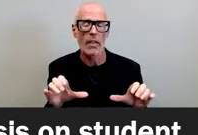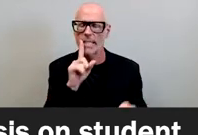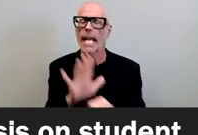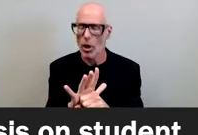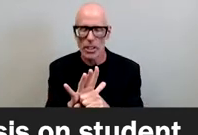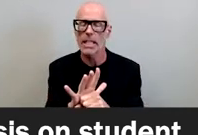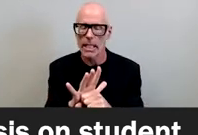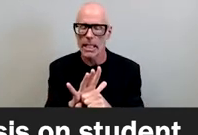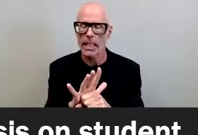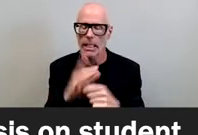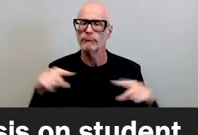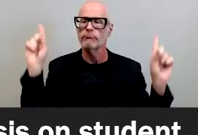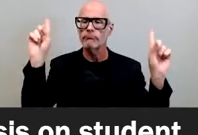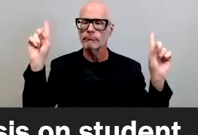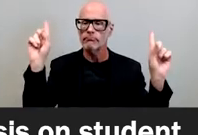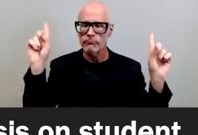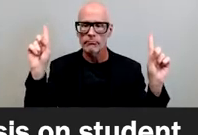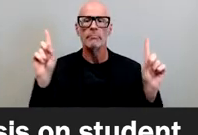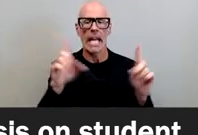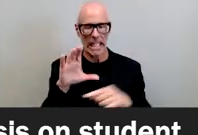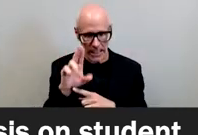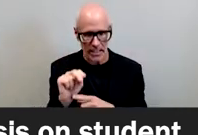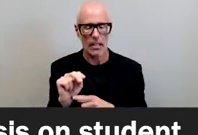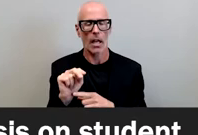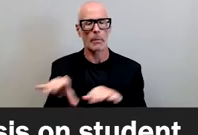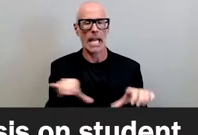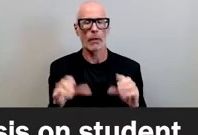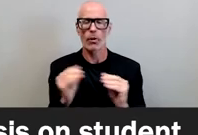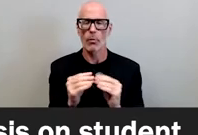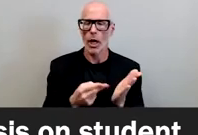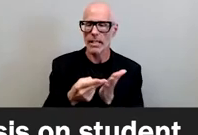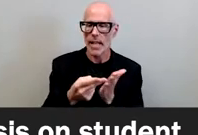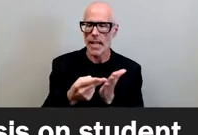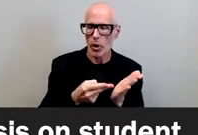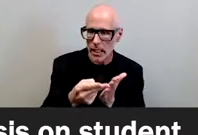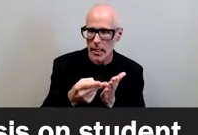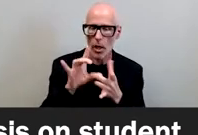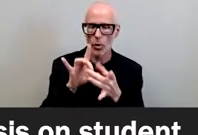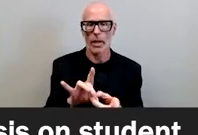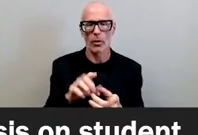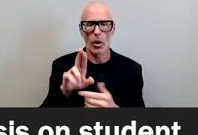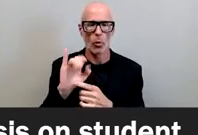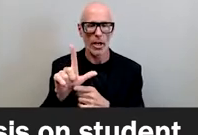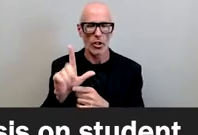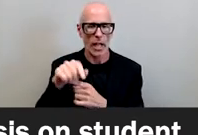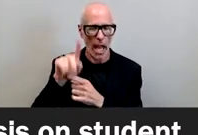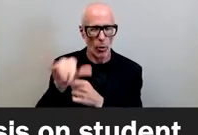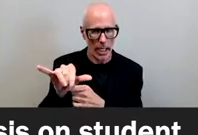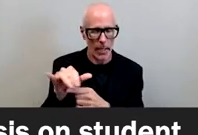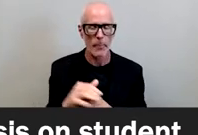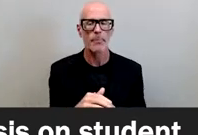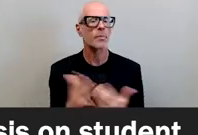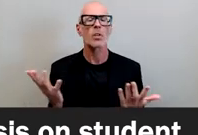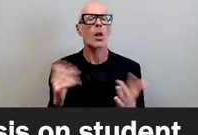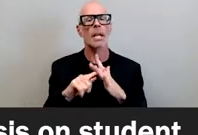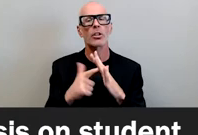to help csun you know behave with more integrity around racial equity let me start by acknowledging